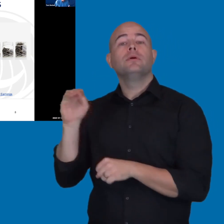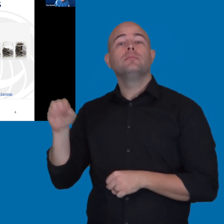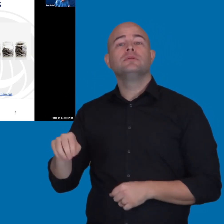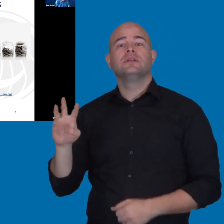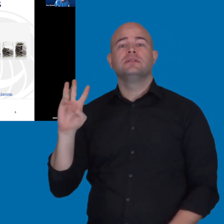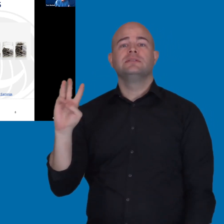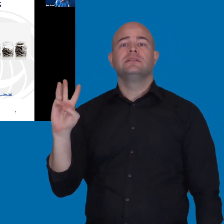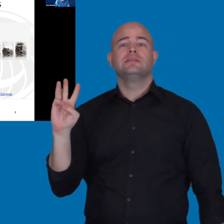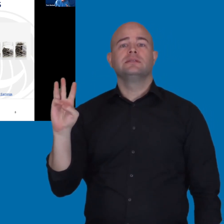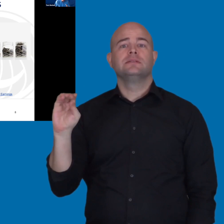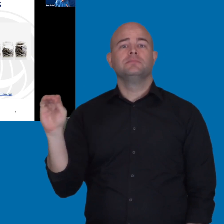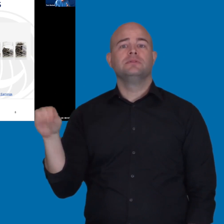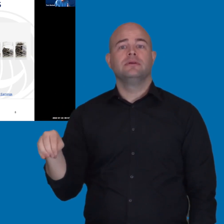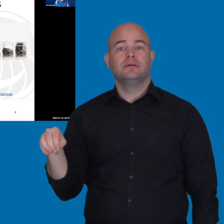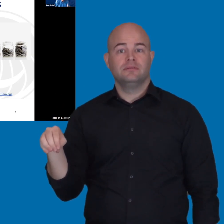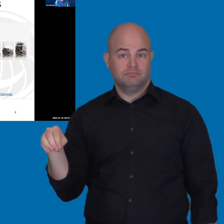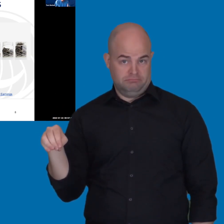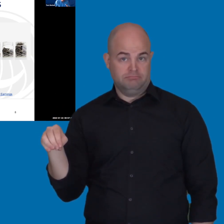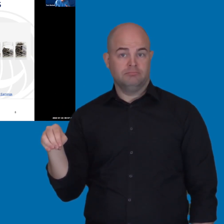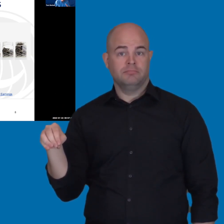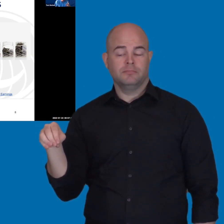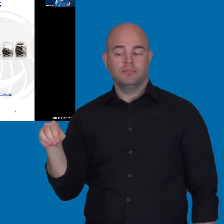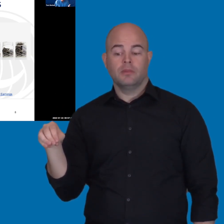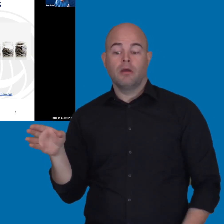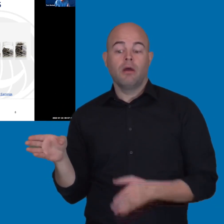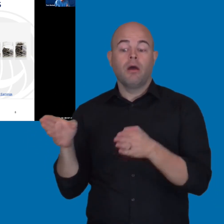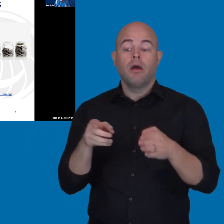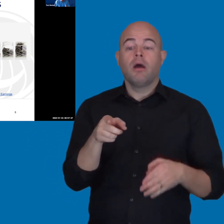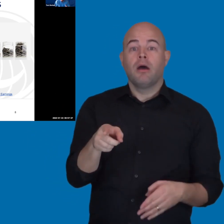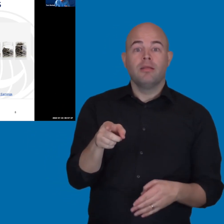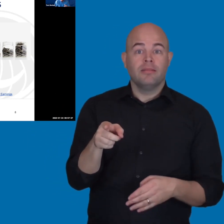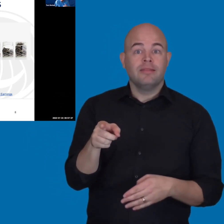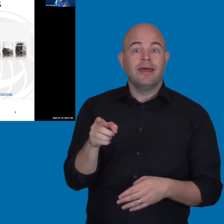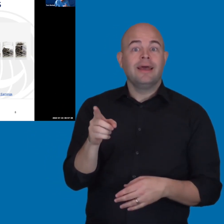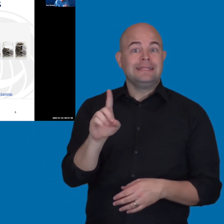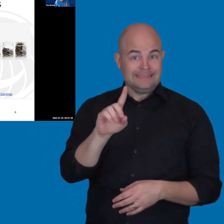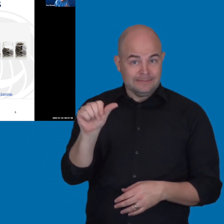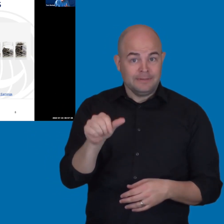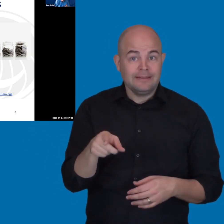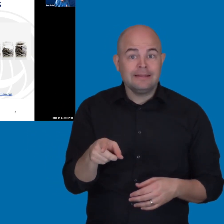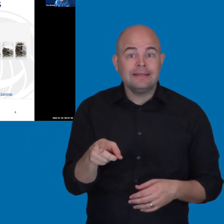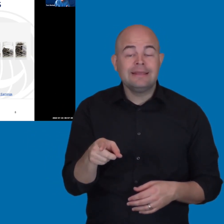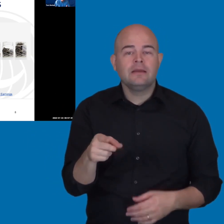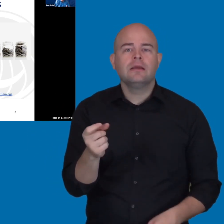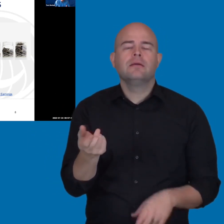And if you compare that for someone with a disability, that jumps up to 11%.